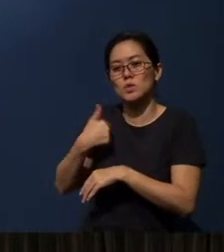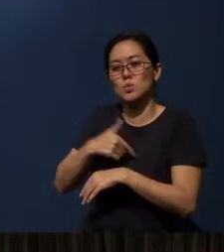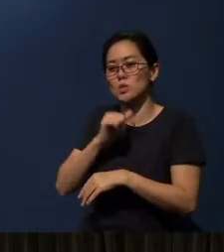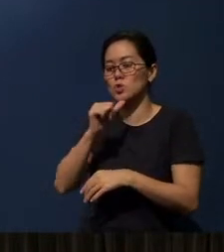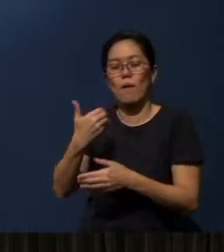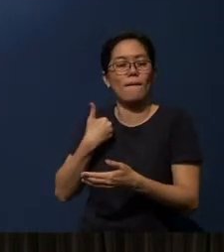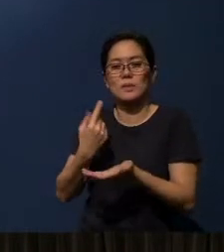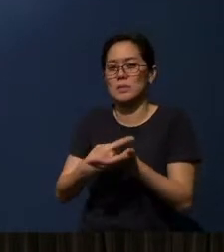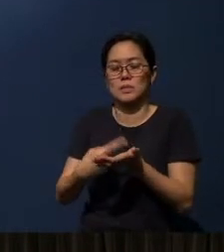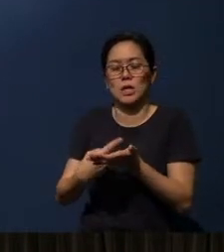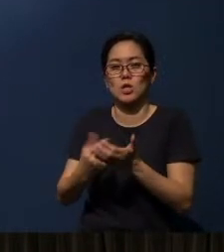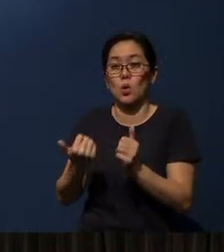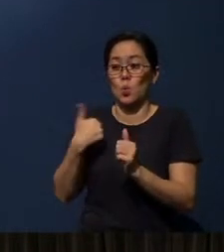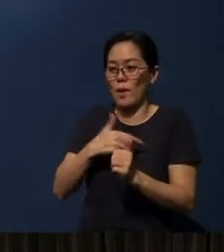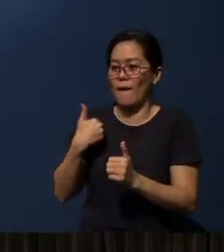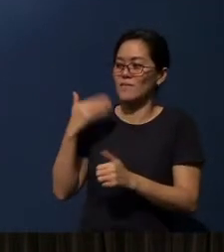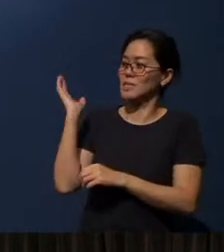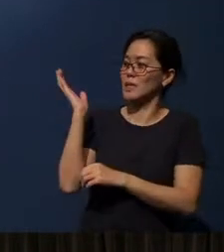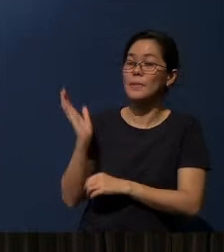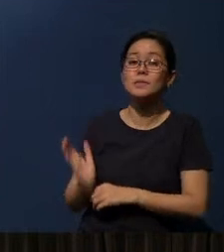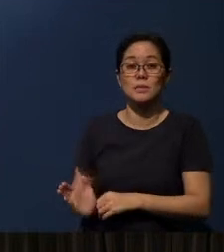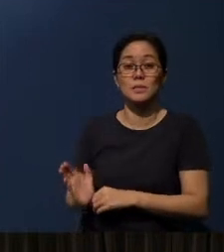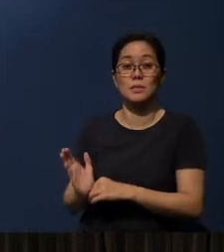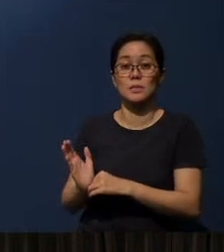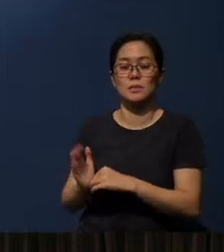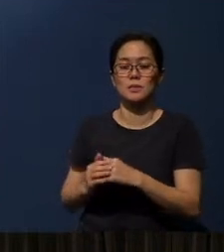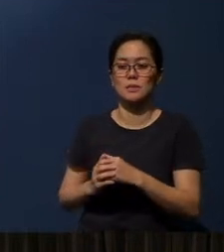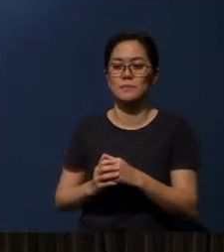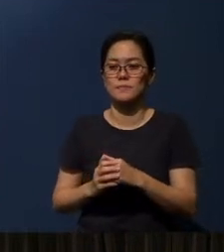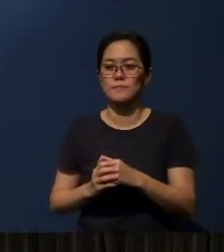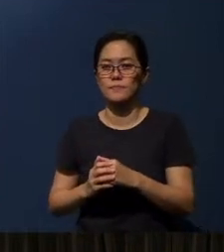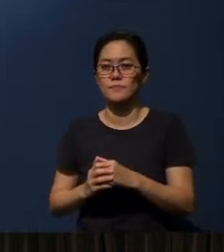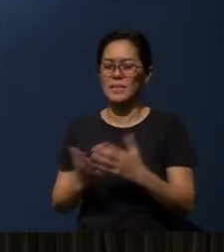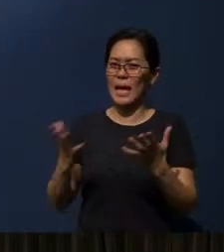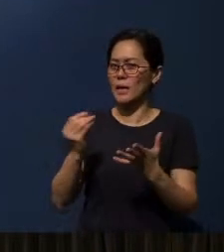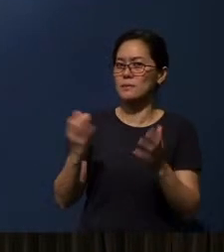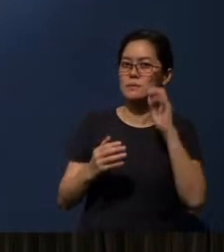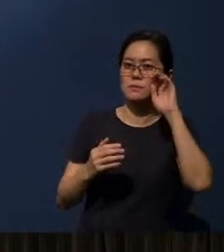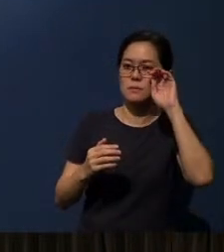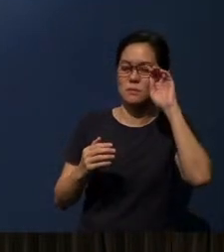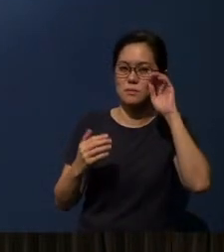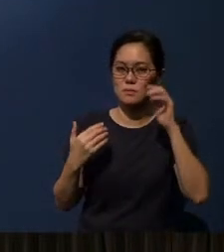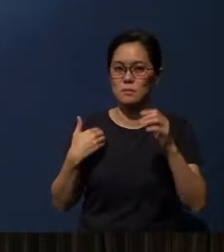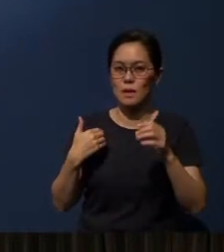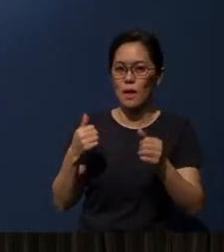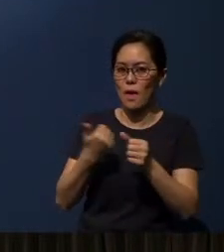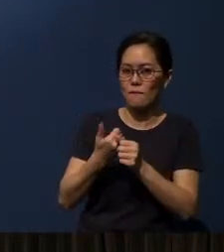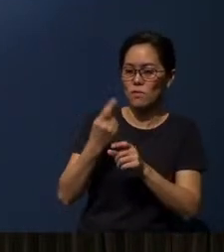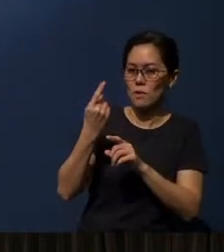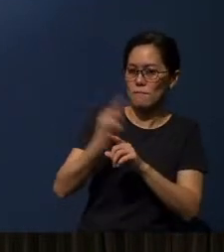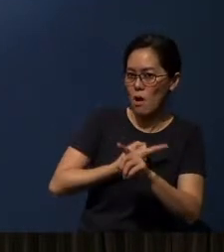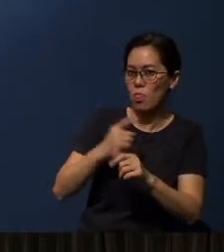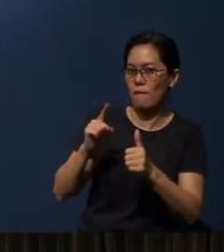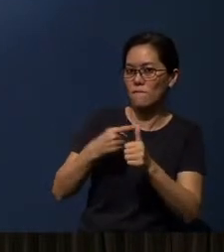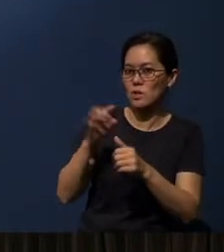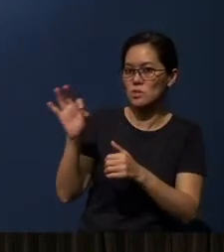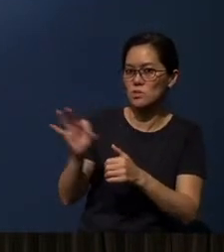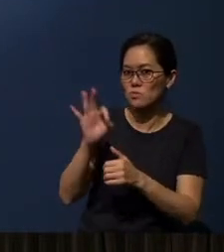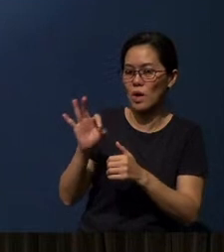We will have sermons on those days instead. And by the way, every month on the first Friday night of every month,